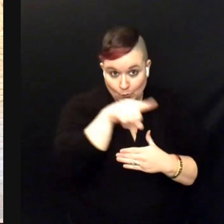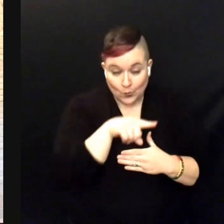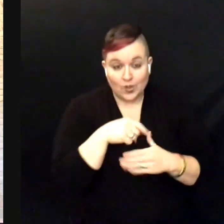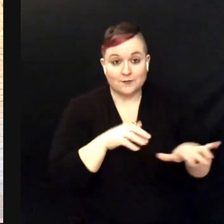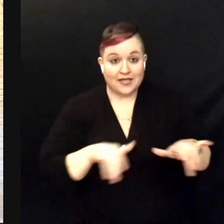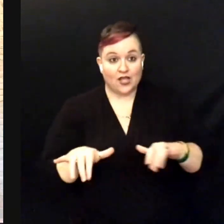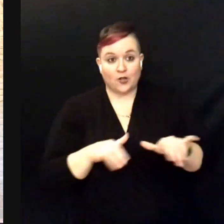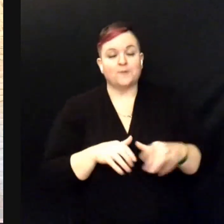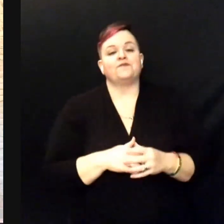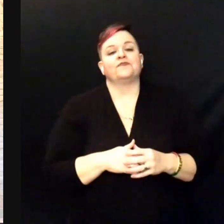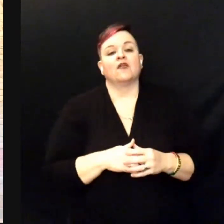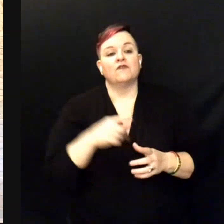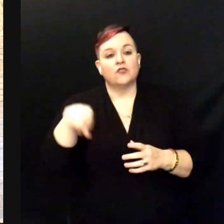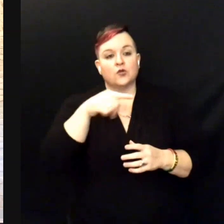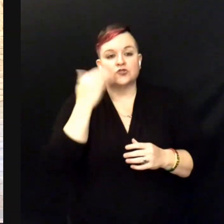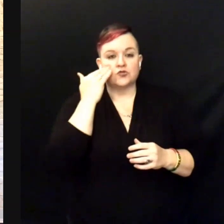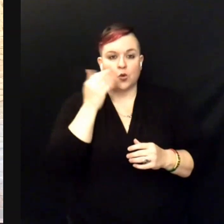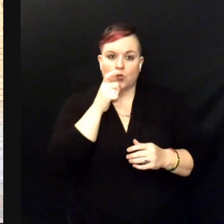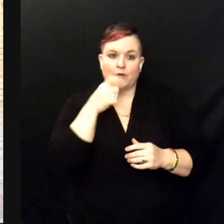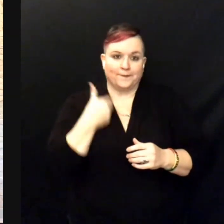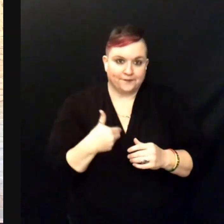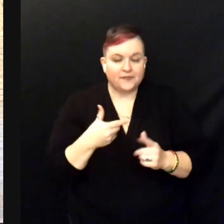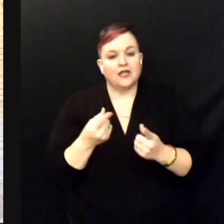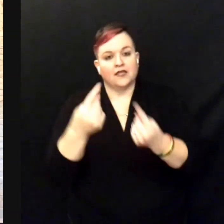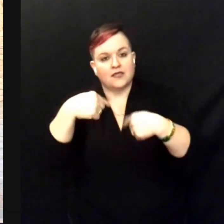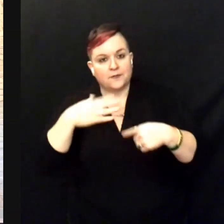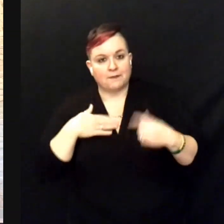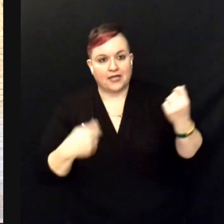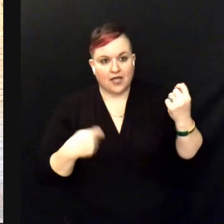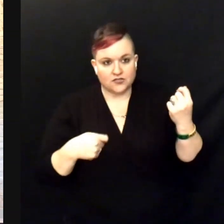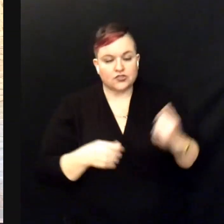For those of you who know me and have come to my concerts, you know that